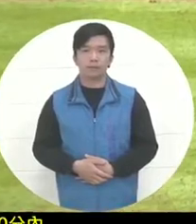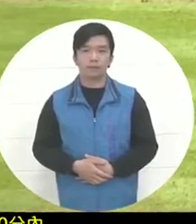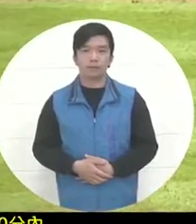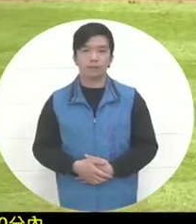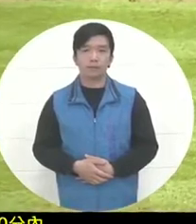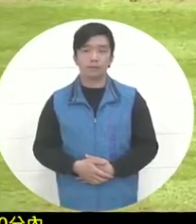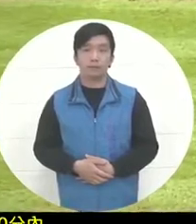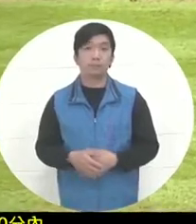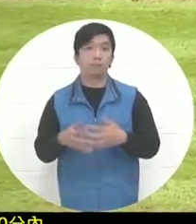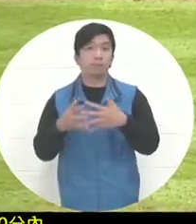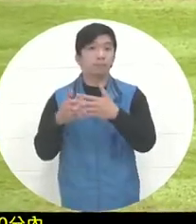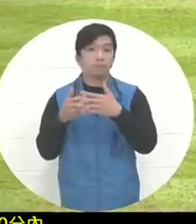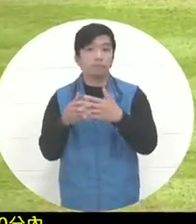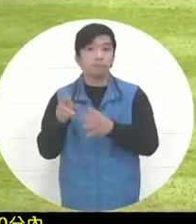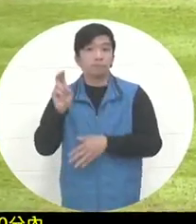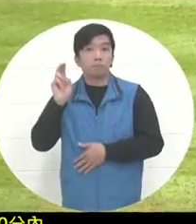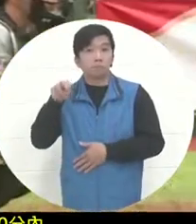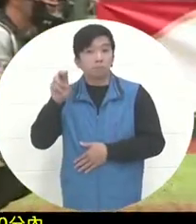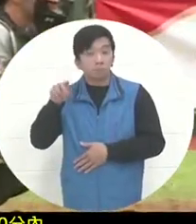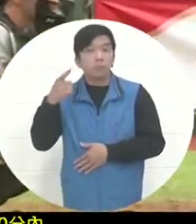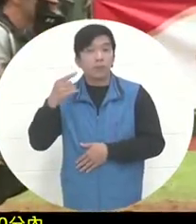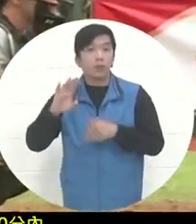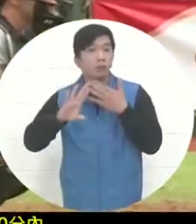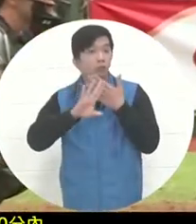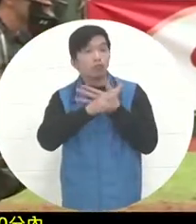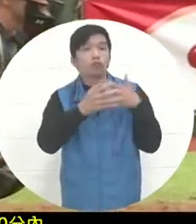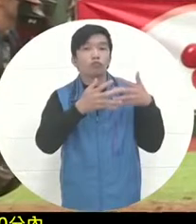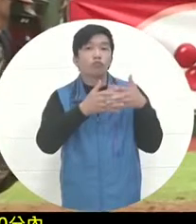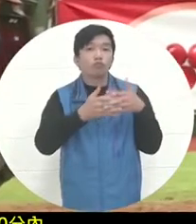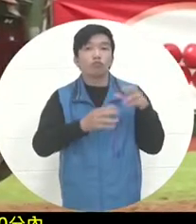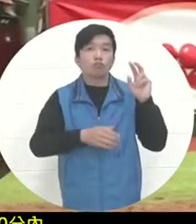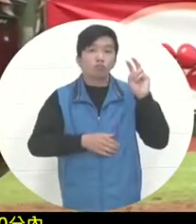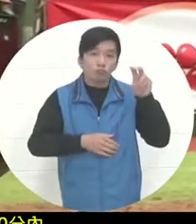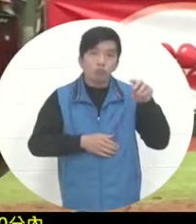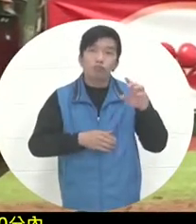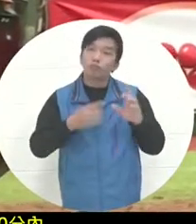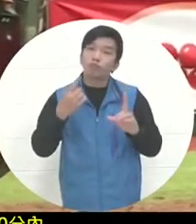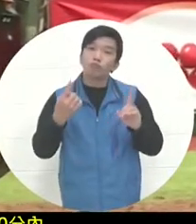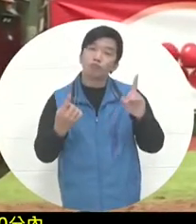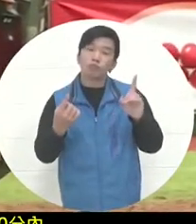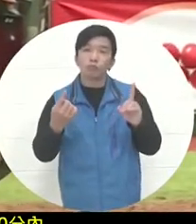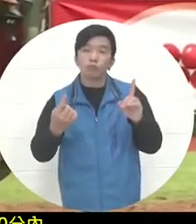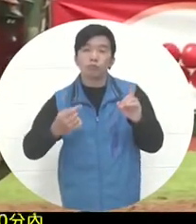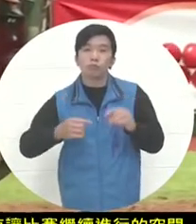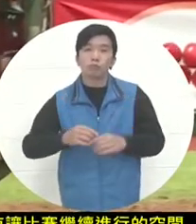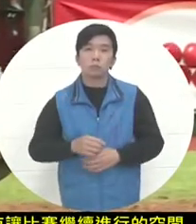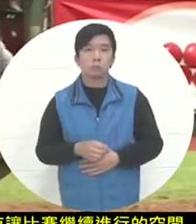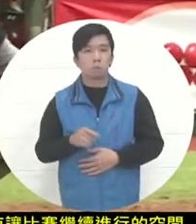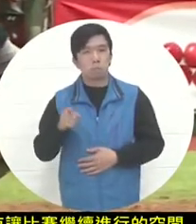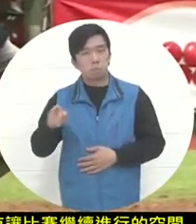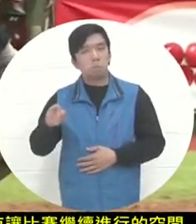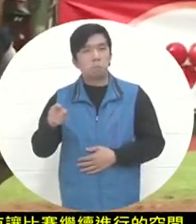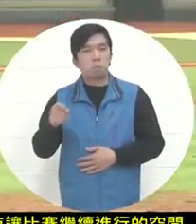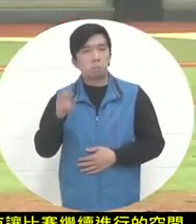is actually more obvious compared to the other teammates who have played in the game before as a pitcher.